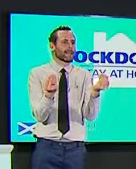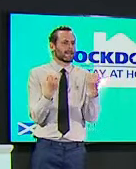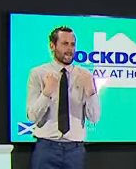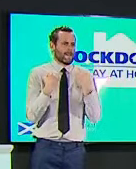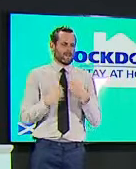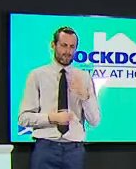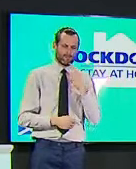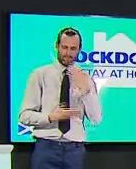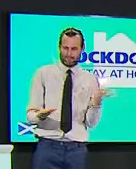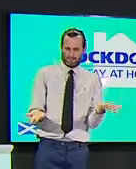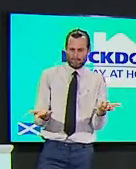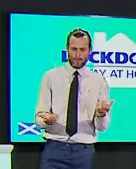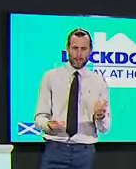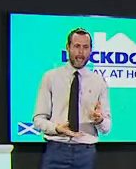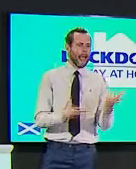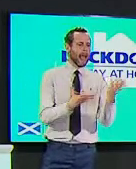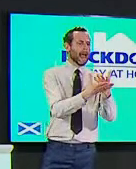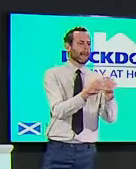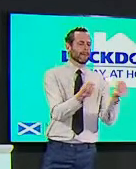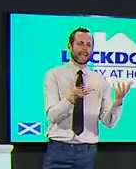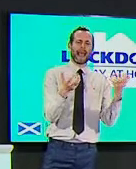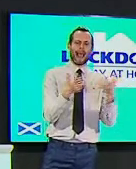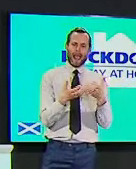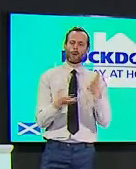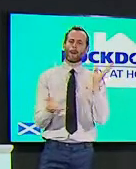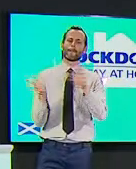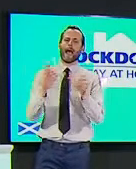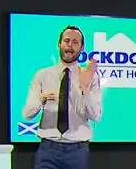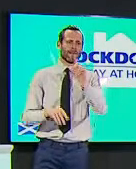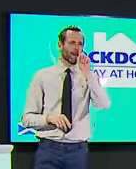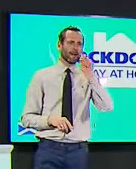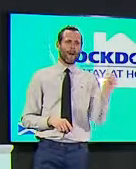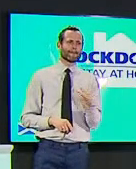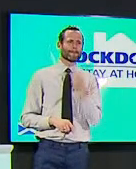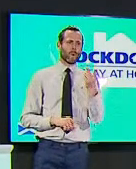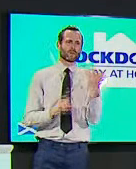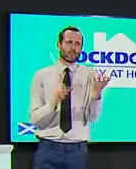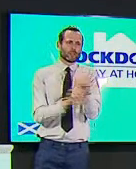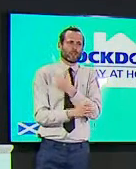and he also said that elimination of the virus in scotland is basically unattainable and that at the very